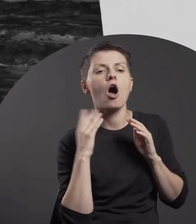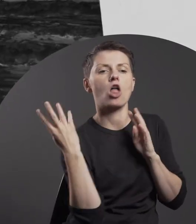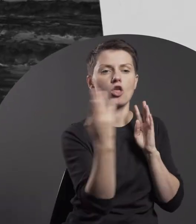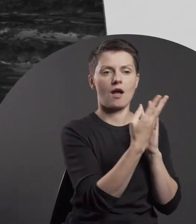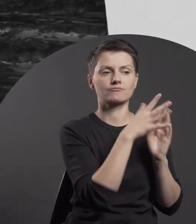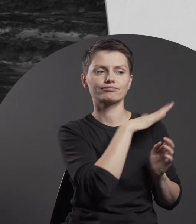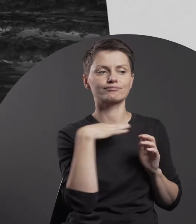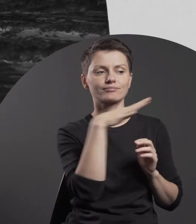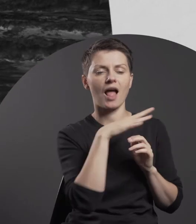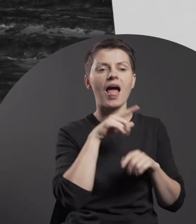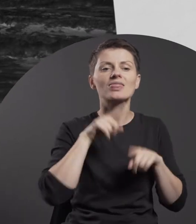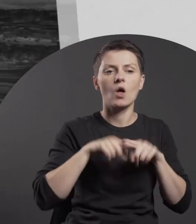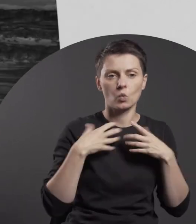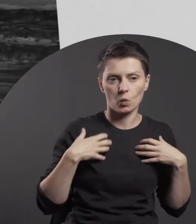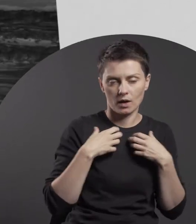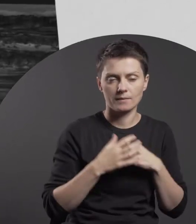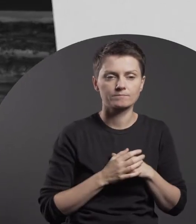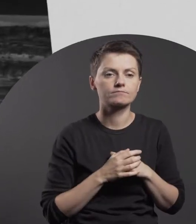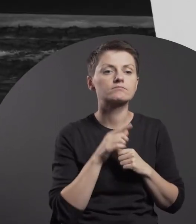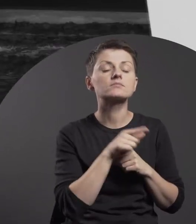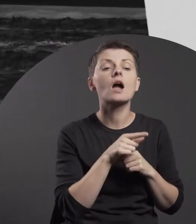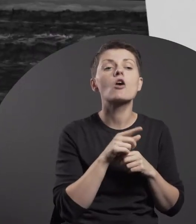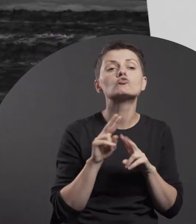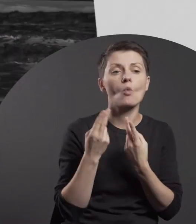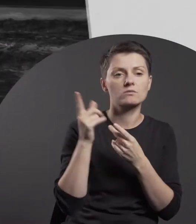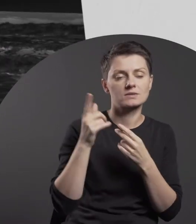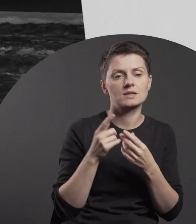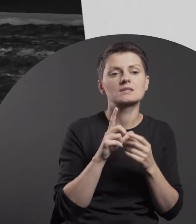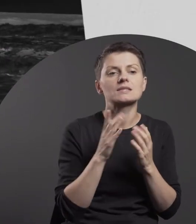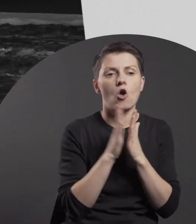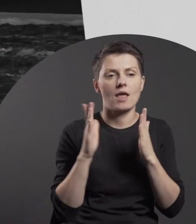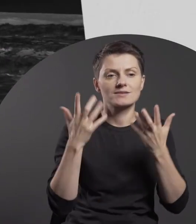The works are part of the collection of the Zachęta National Gallery of Art.